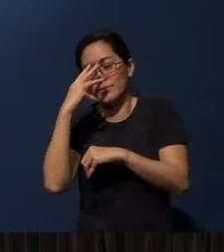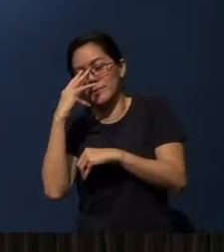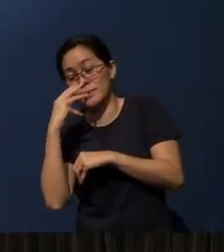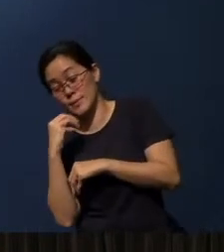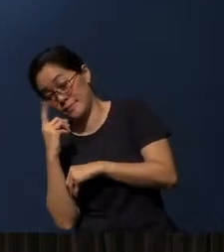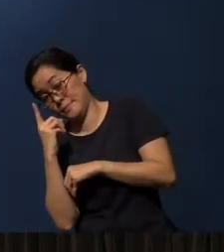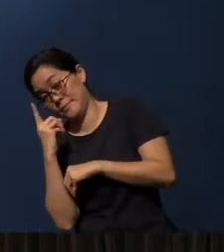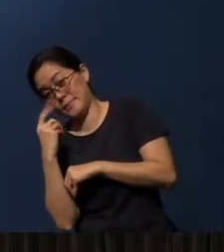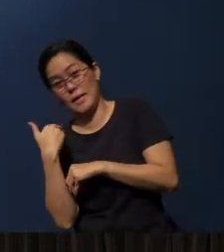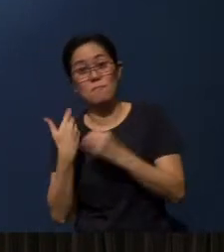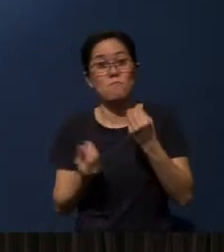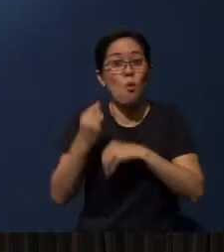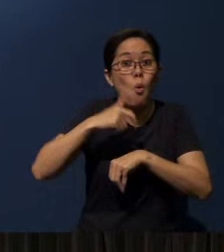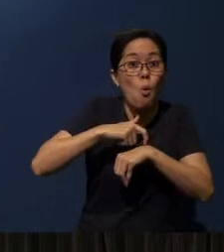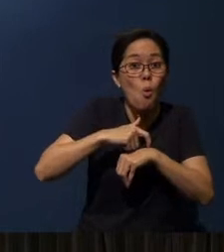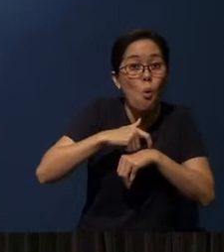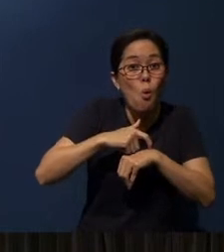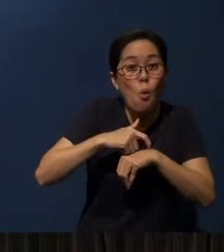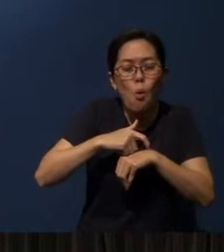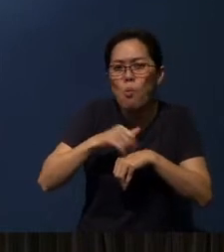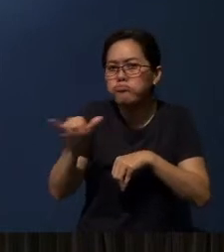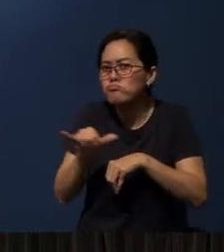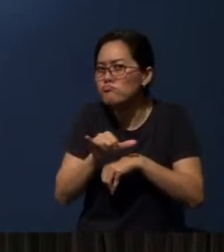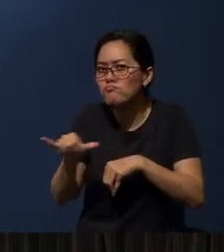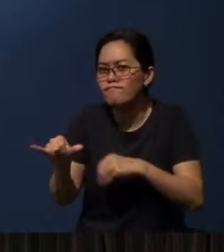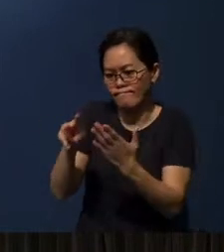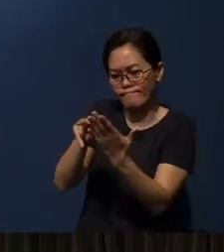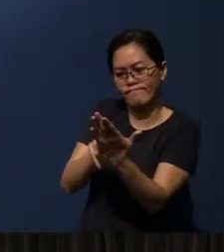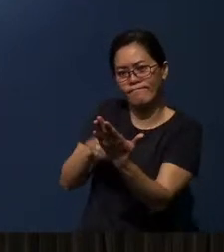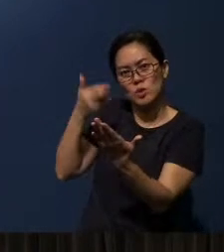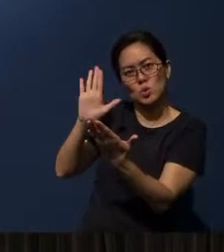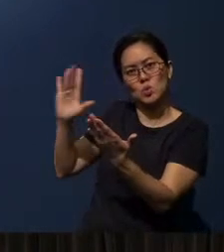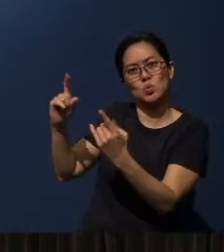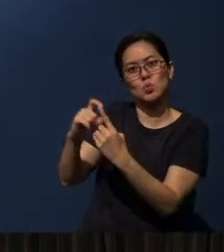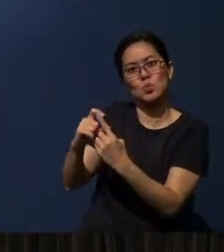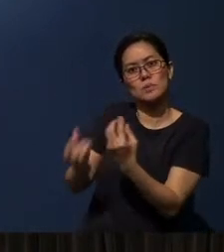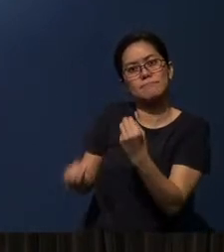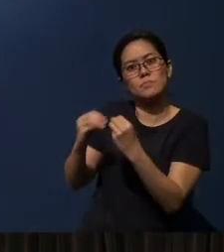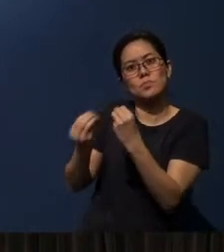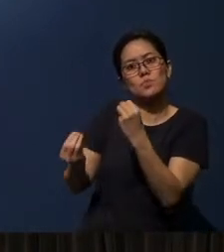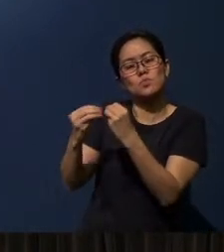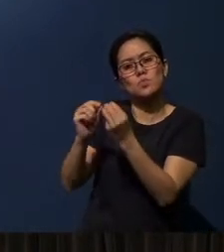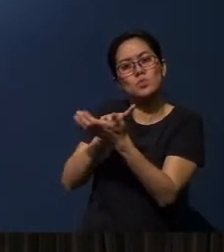Would you have extended time to also therefore read God's word for more on the weekends?